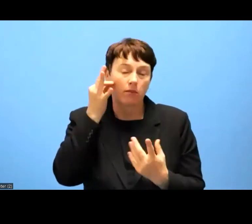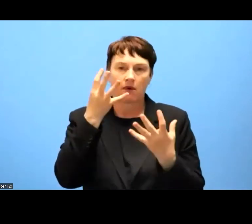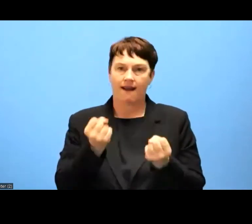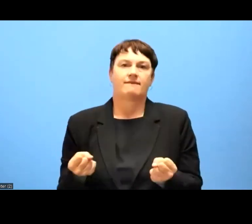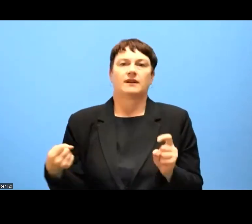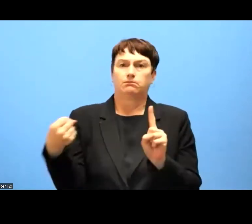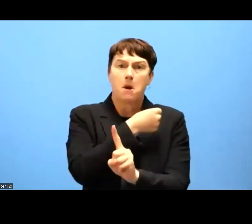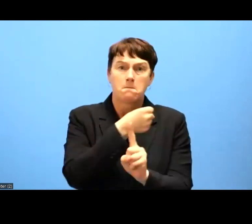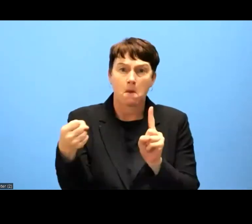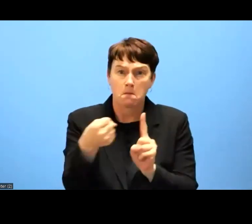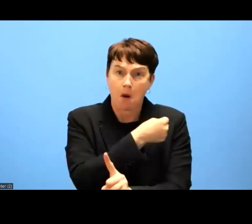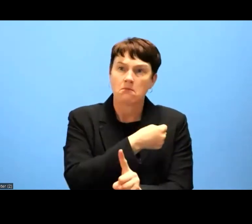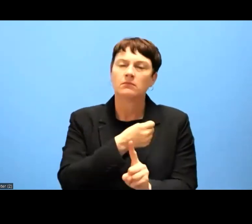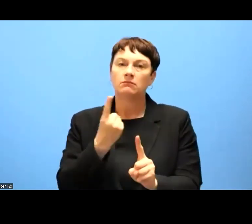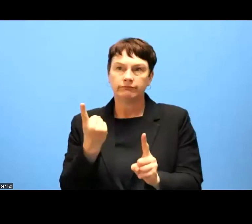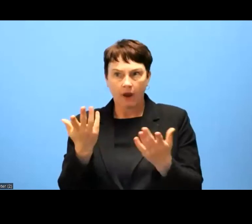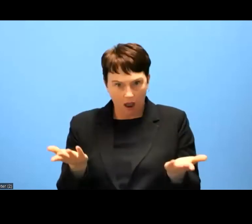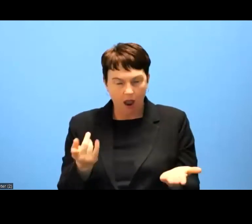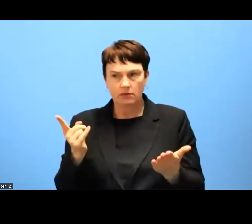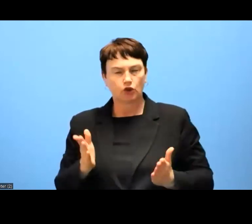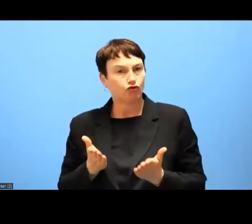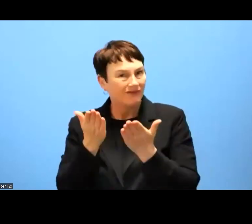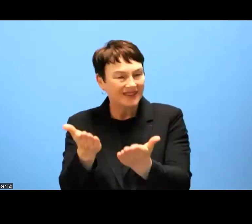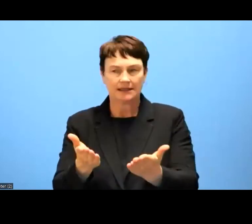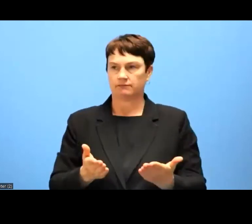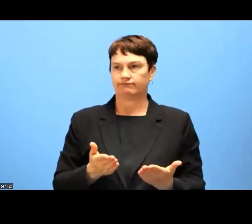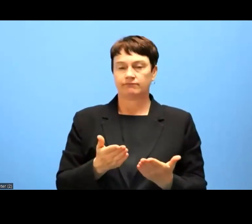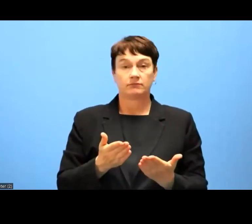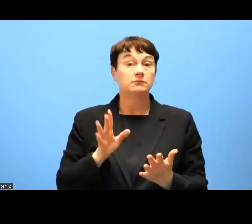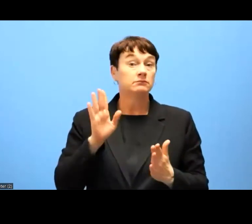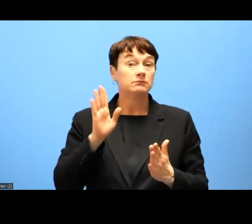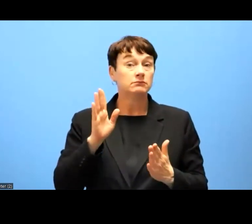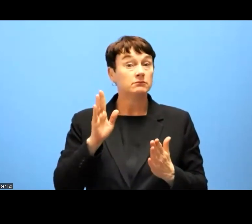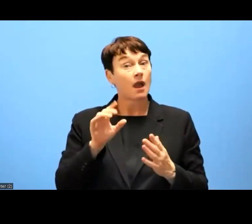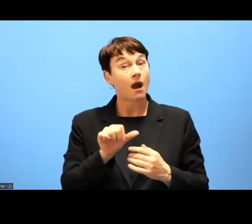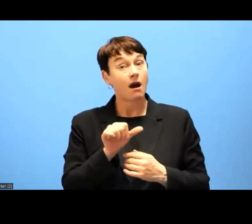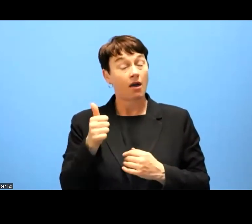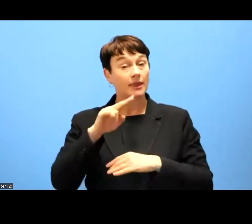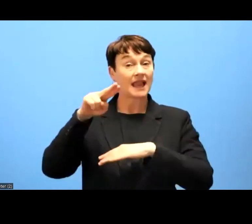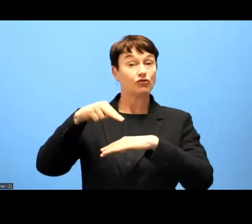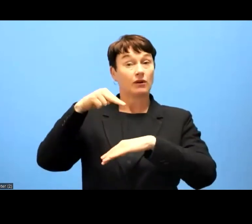Then another exception which created problems at national level was the exclusion of intranets